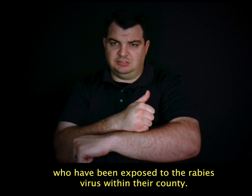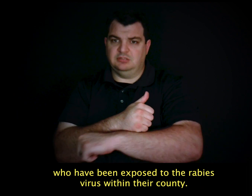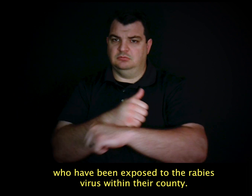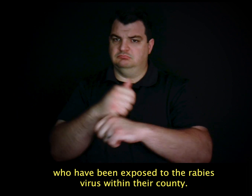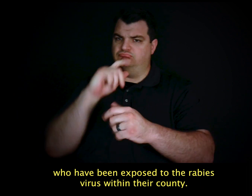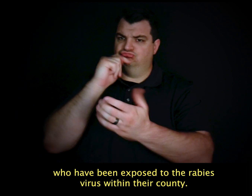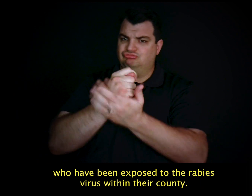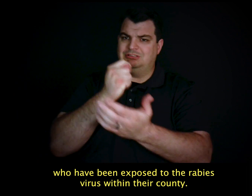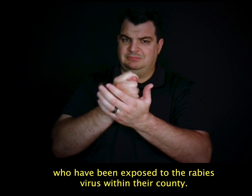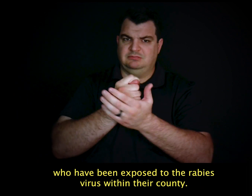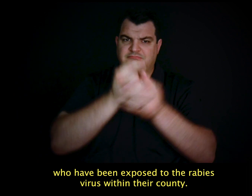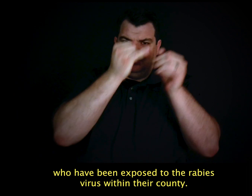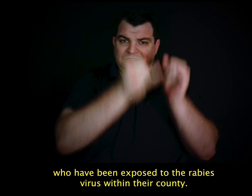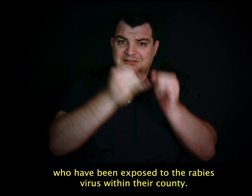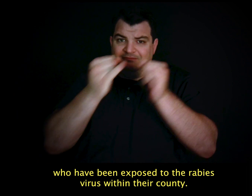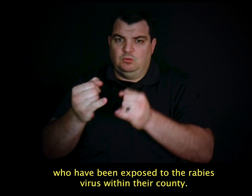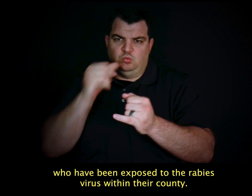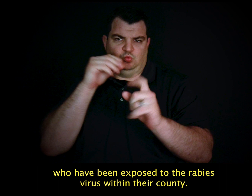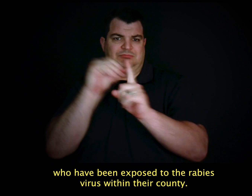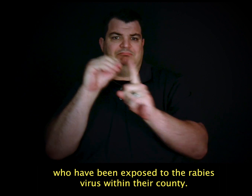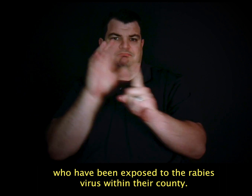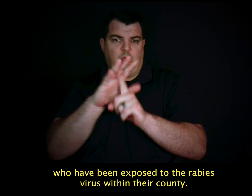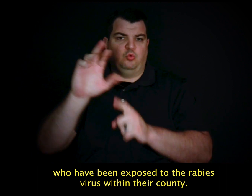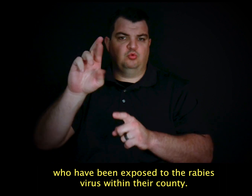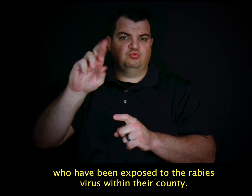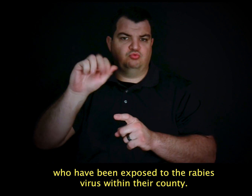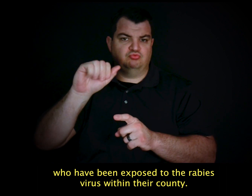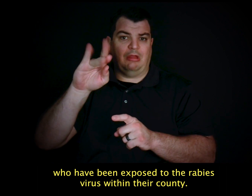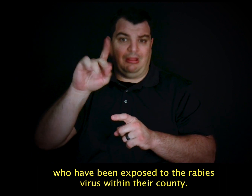who have been exposed to the rabies virus within their county.